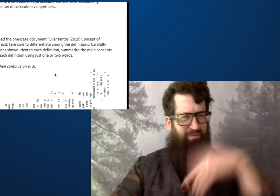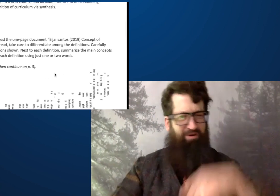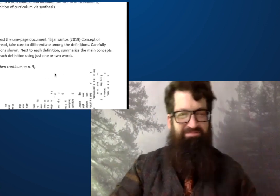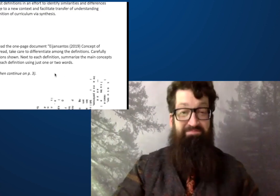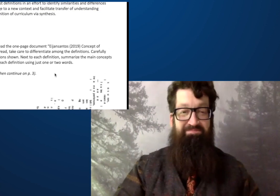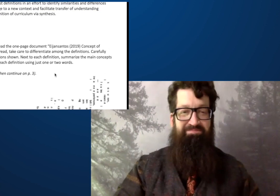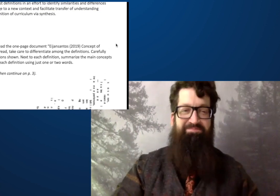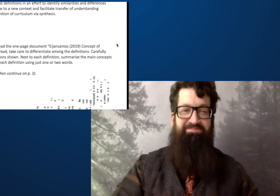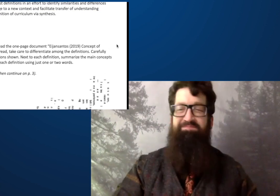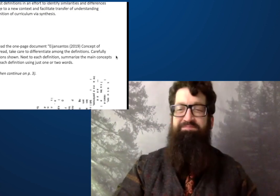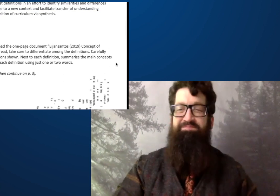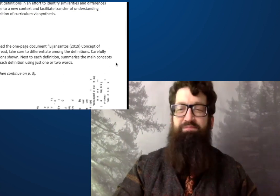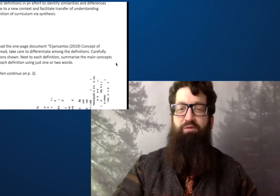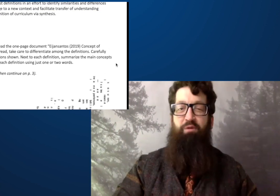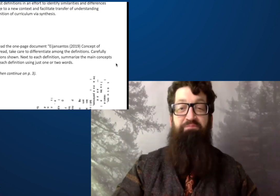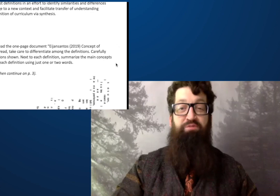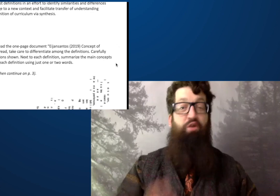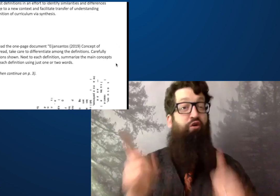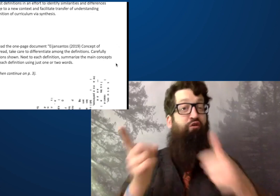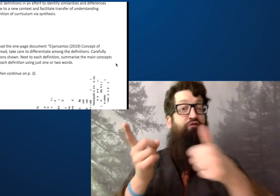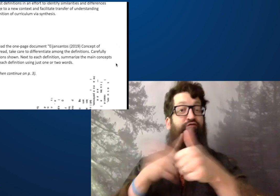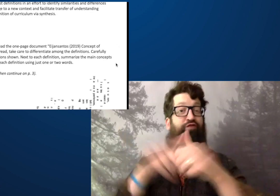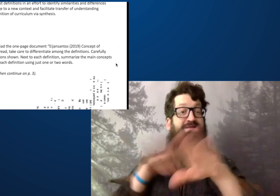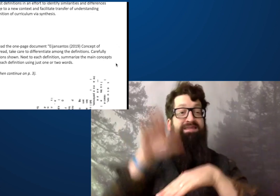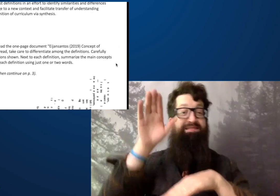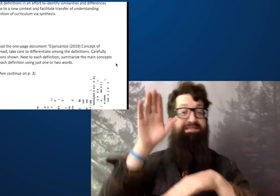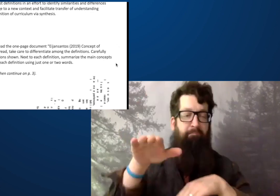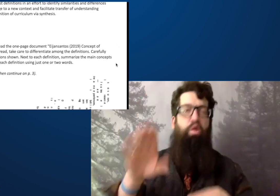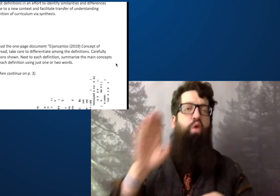I'll ask you to ignore that part.